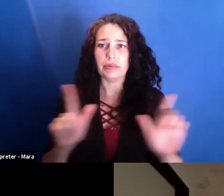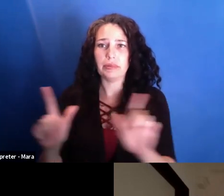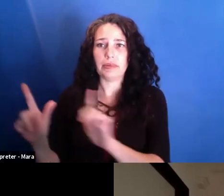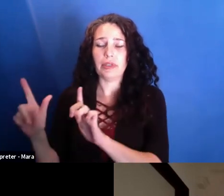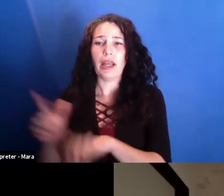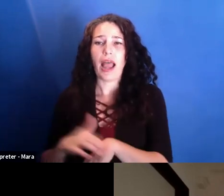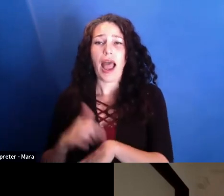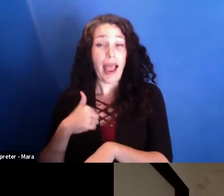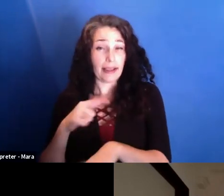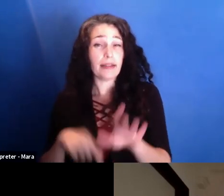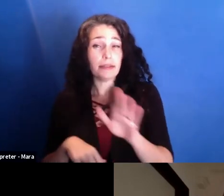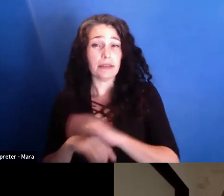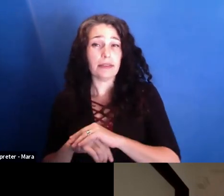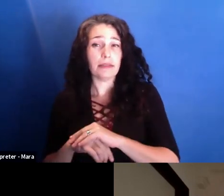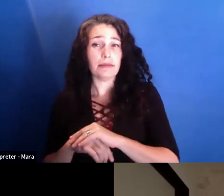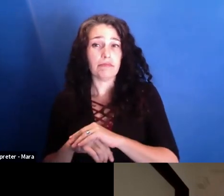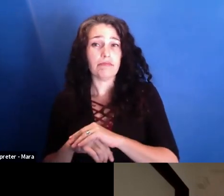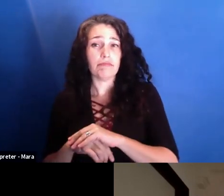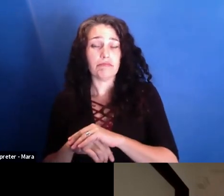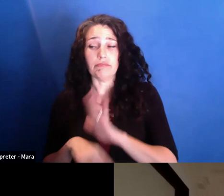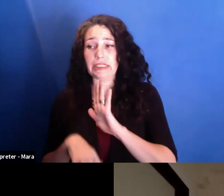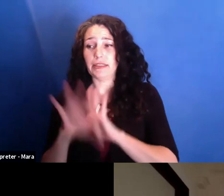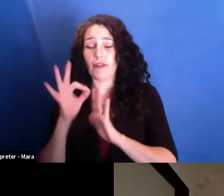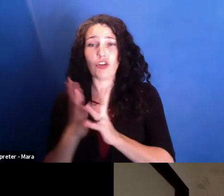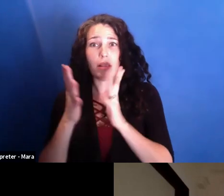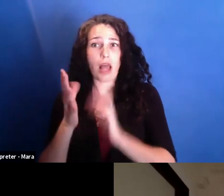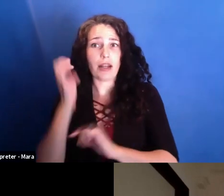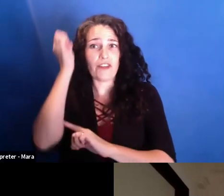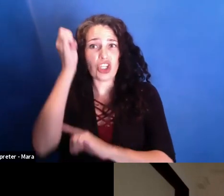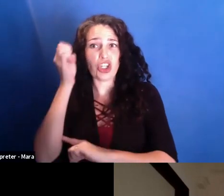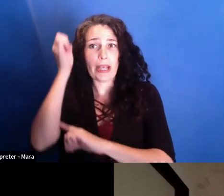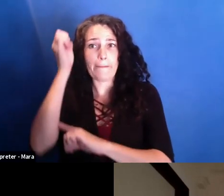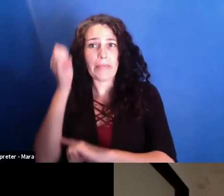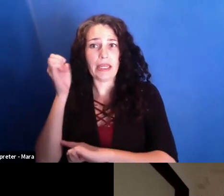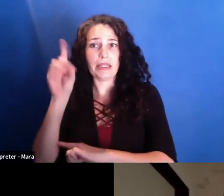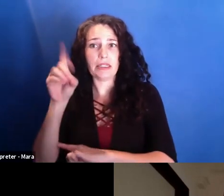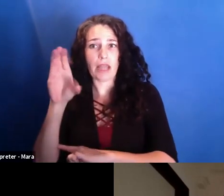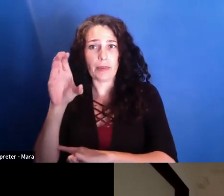a lot of European documentaries, like the British movement and